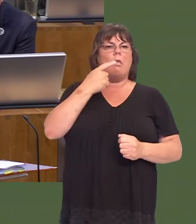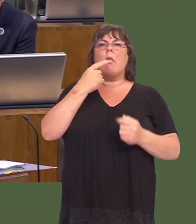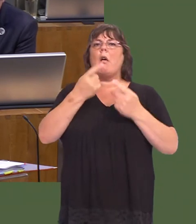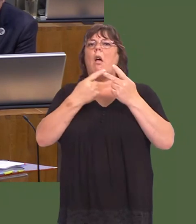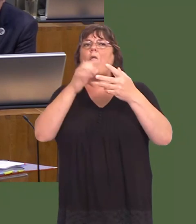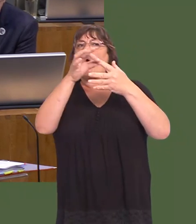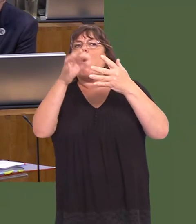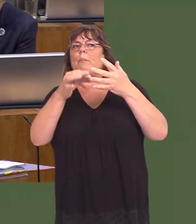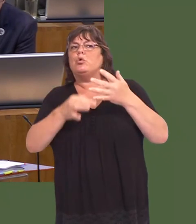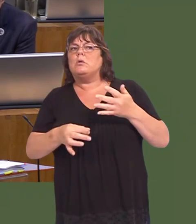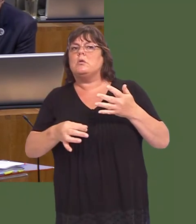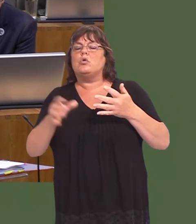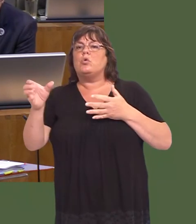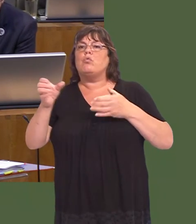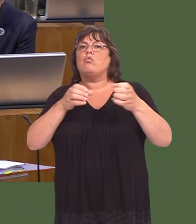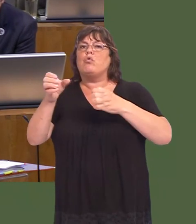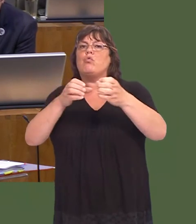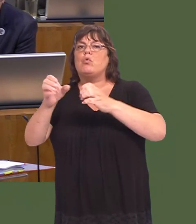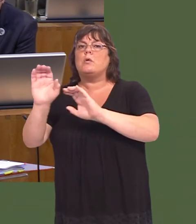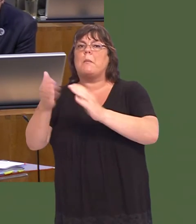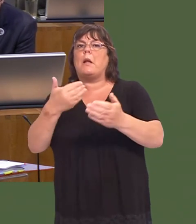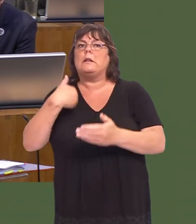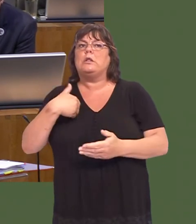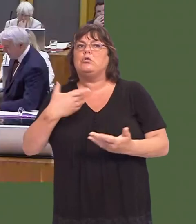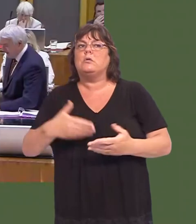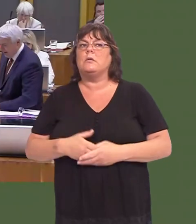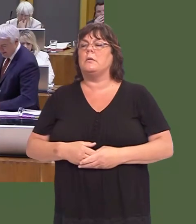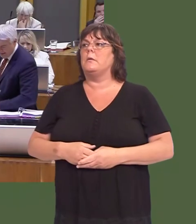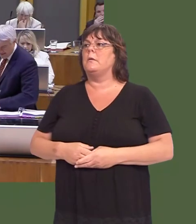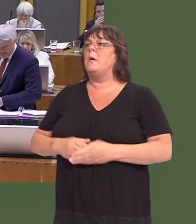are options available to them when it comes to recruiting supply staff.